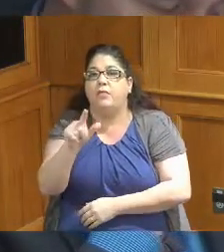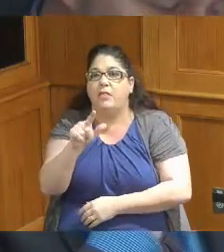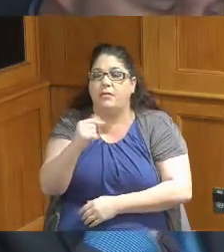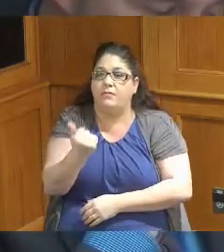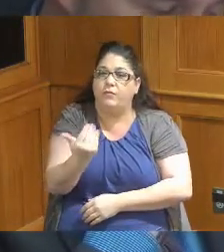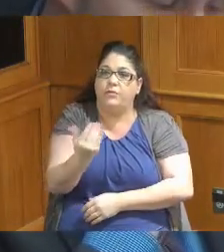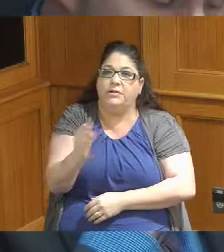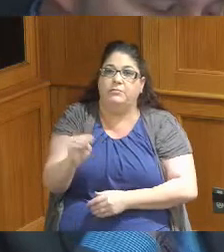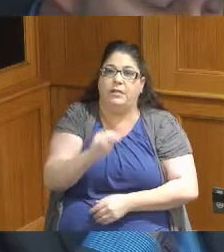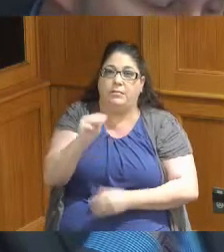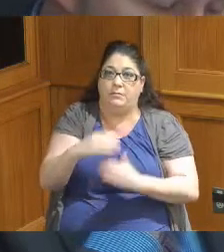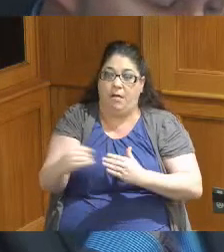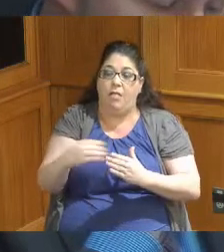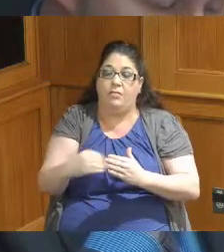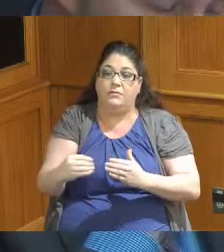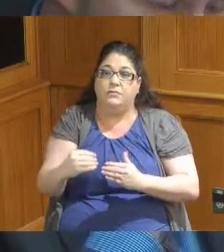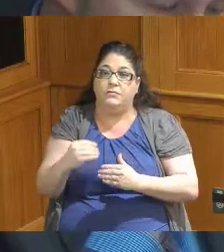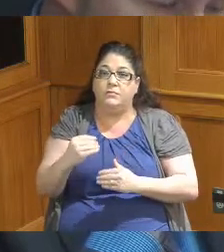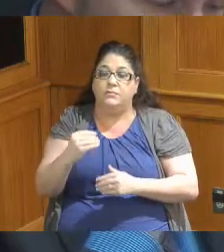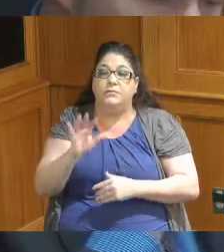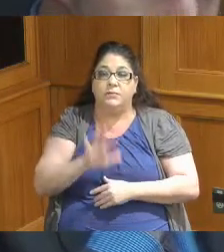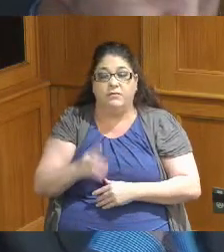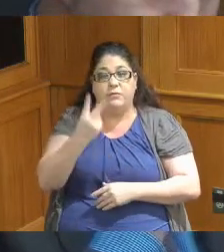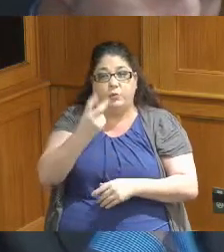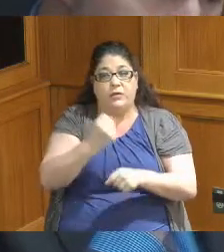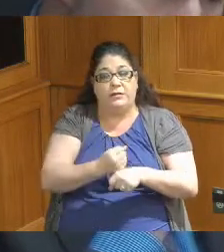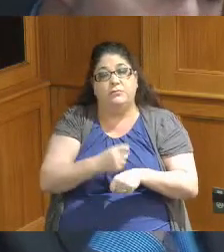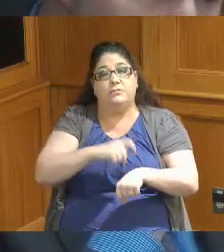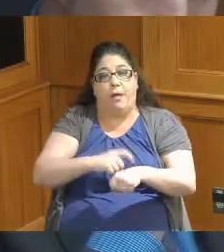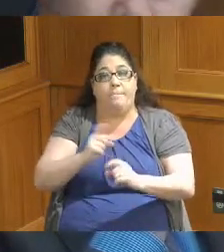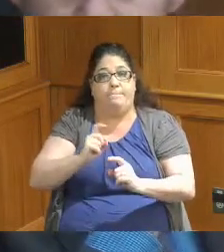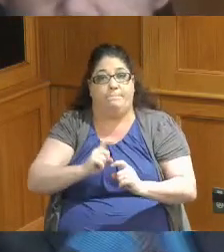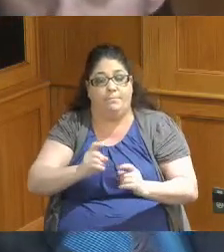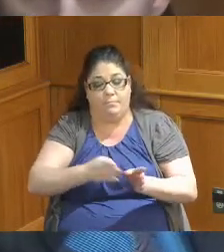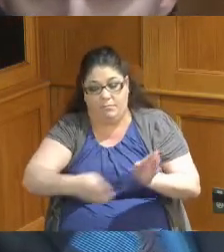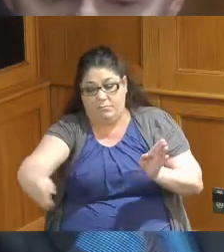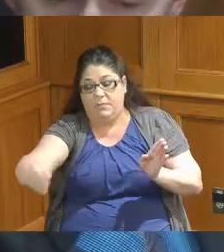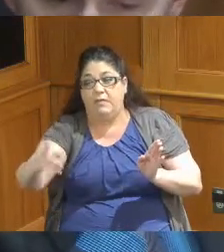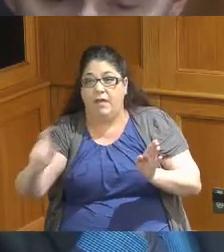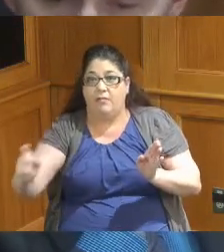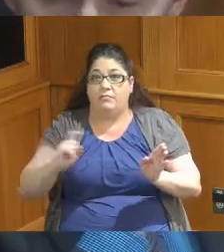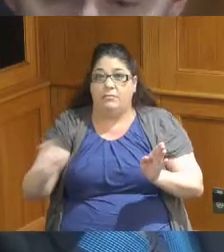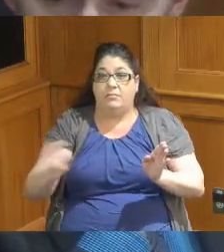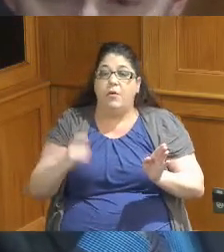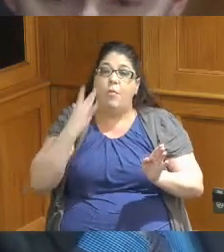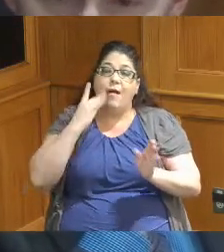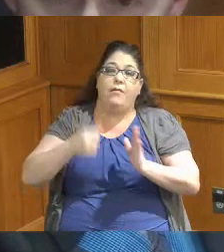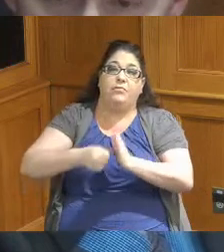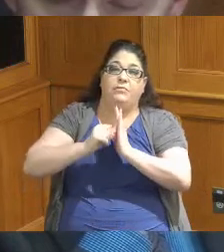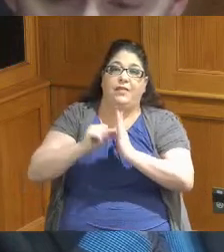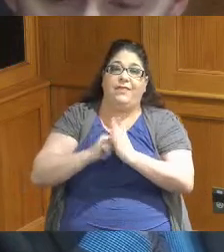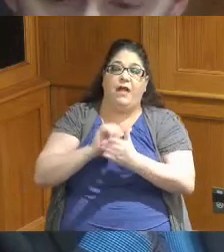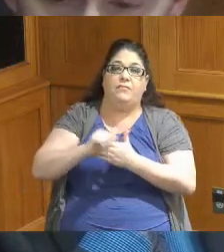million it's over a two-year time frame and I just wanted to note it because of the dollar amount but